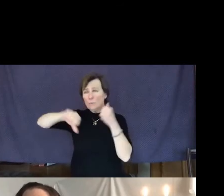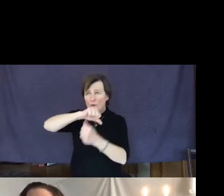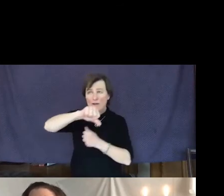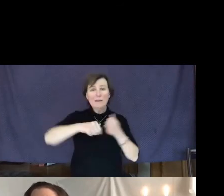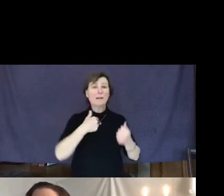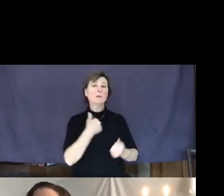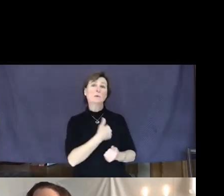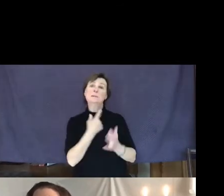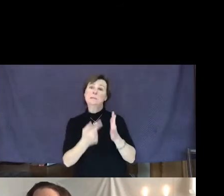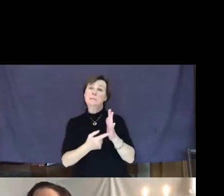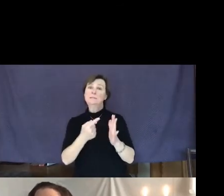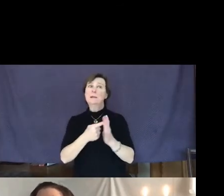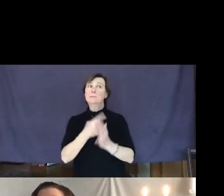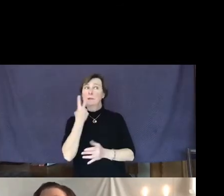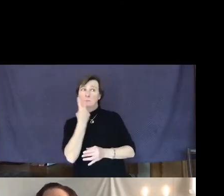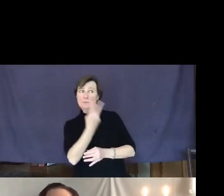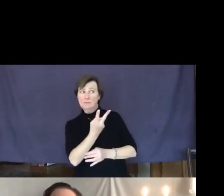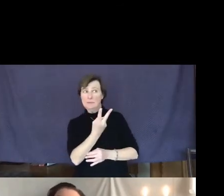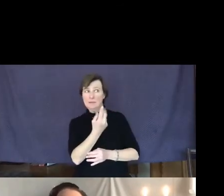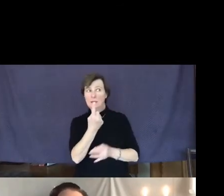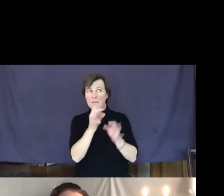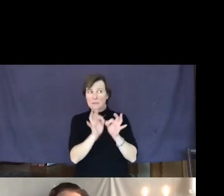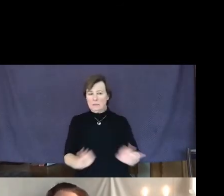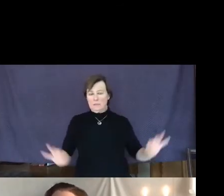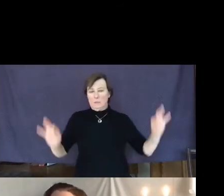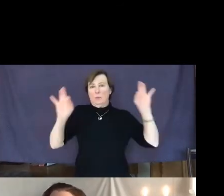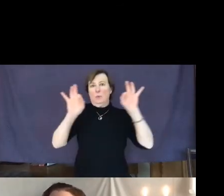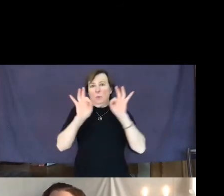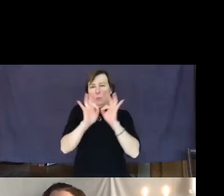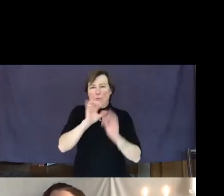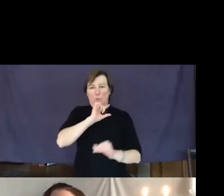glimpse an essential quality of our being.